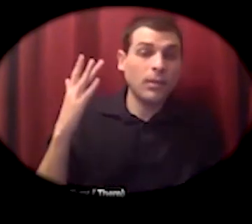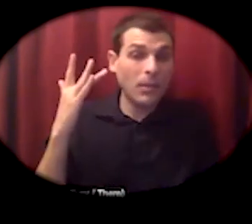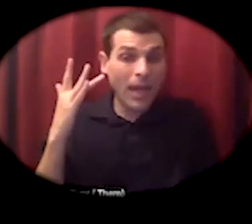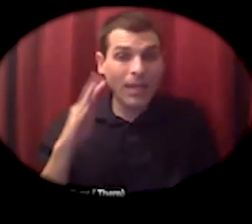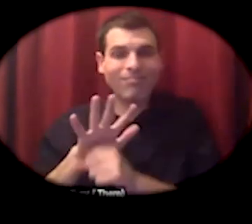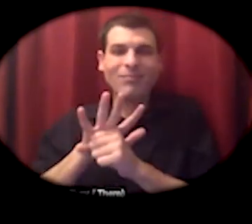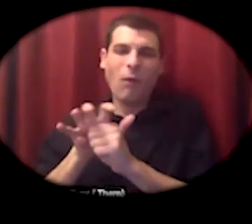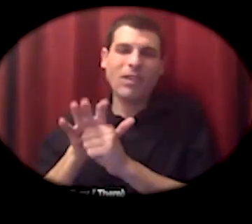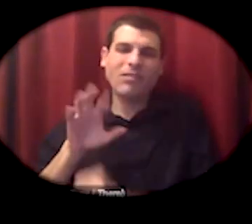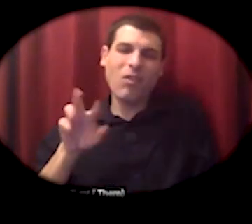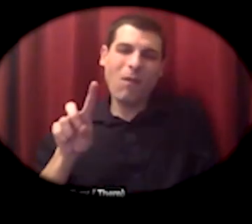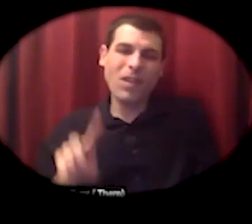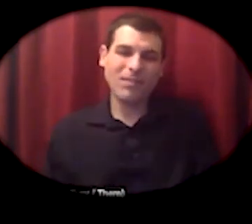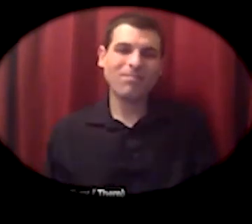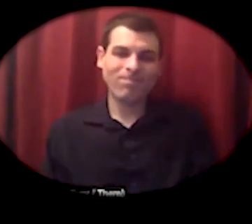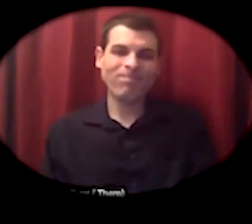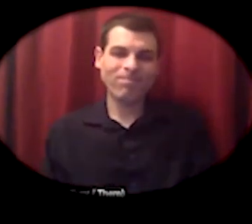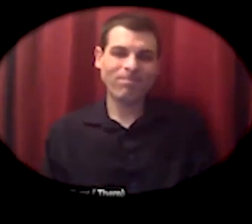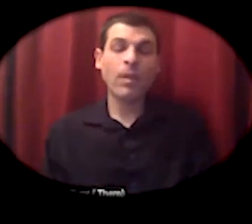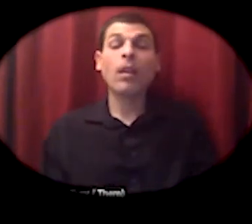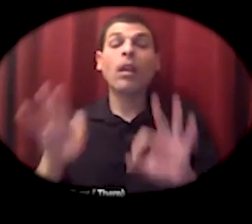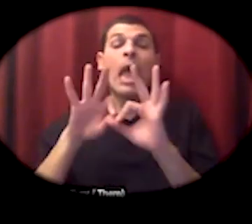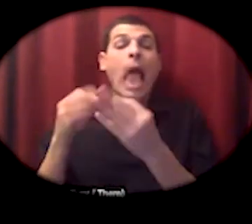so this is dedicated to our ancestors who led together by example.